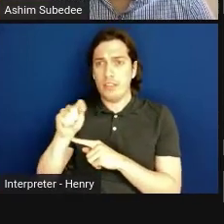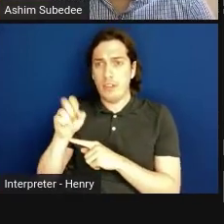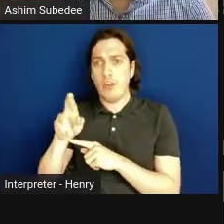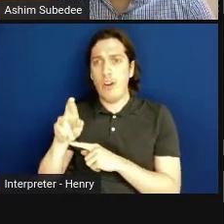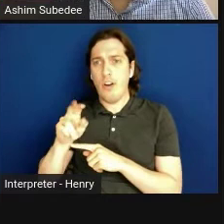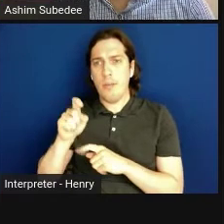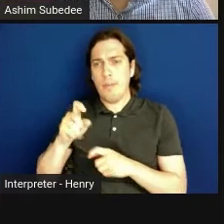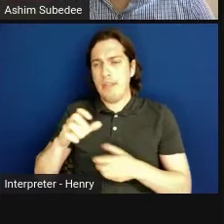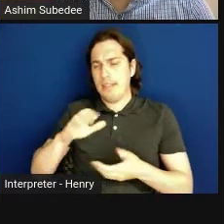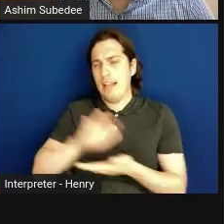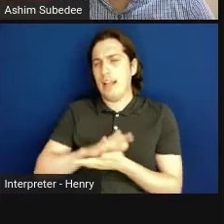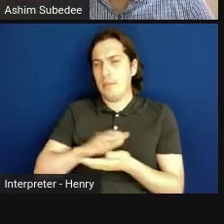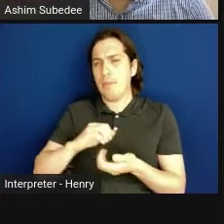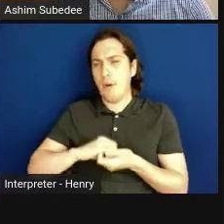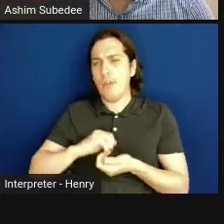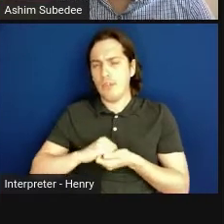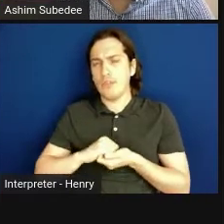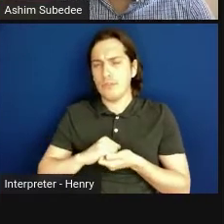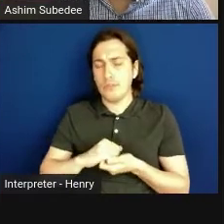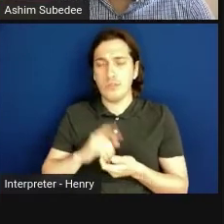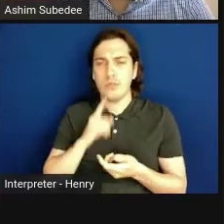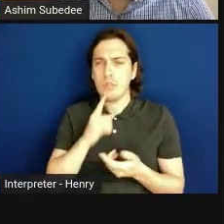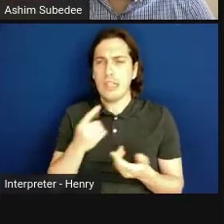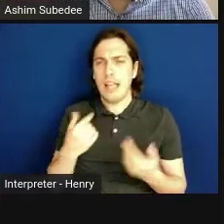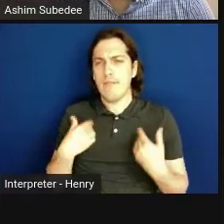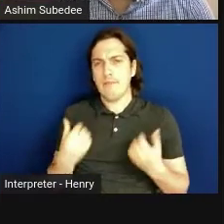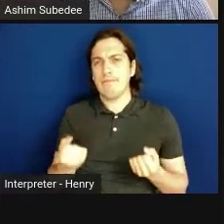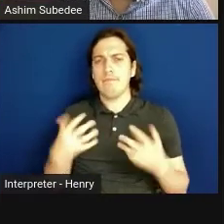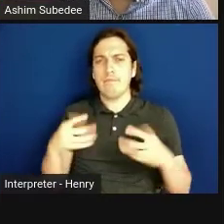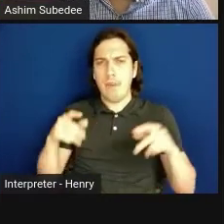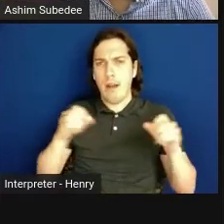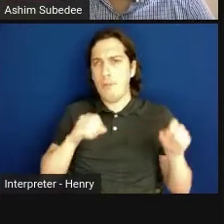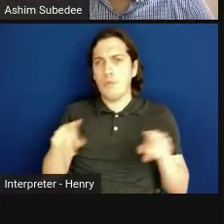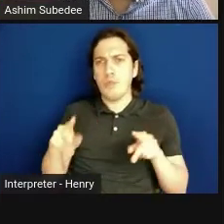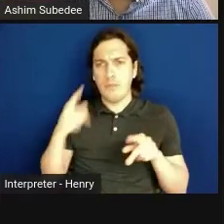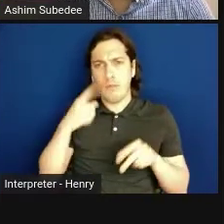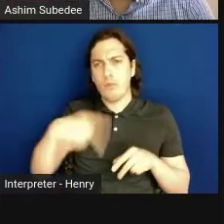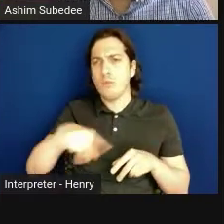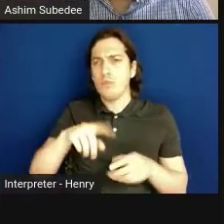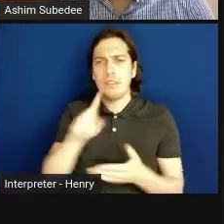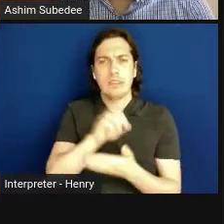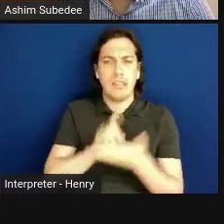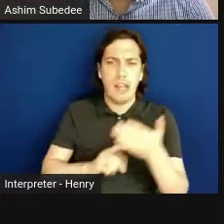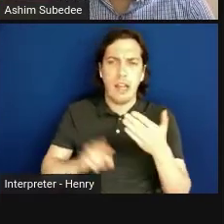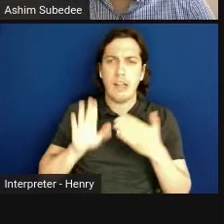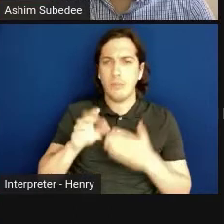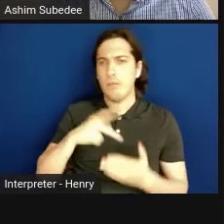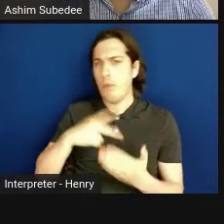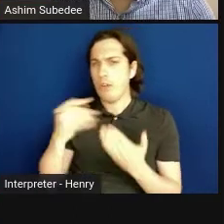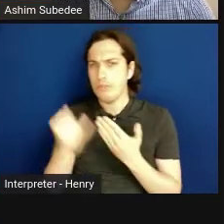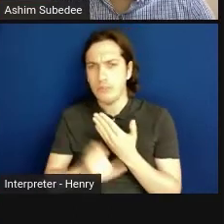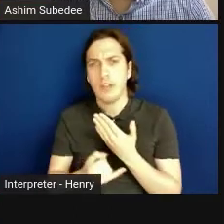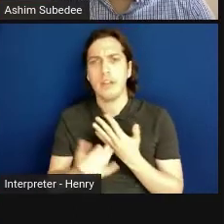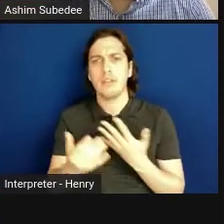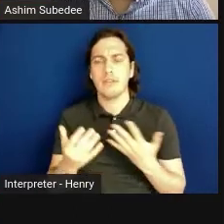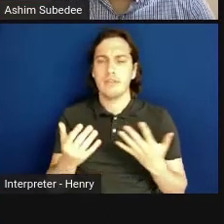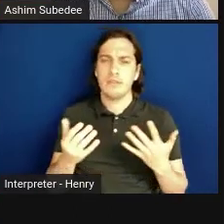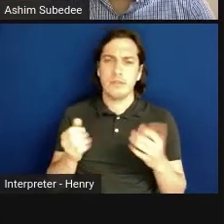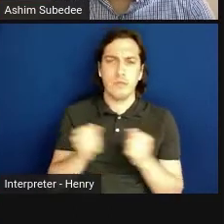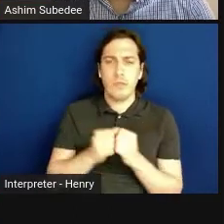so there is really opportunity for you to design your project with the intent of really partnering